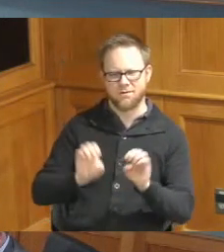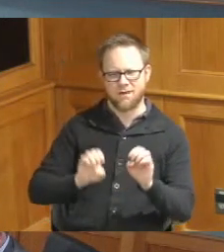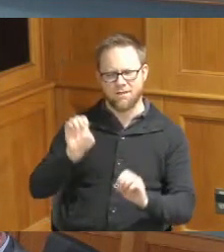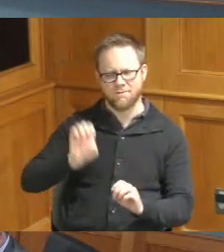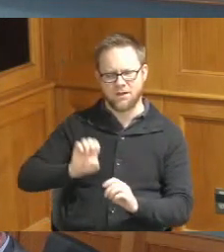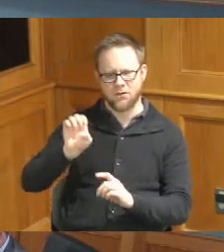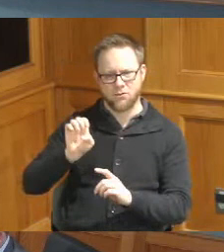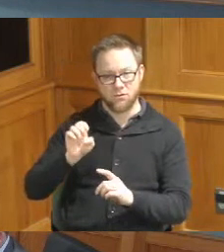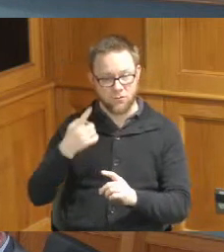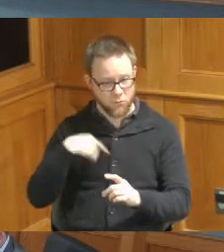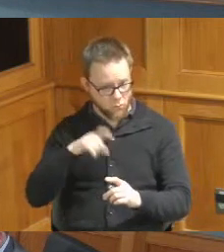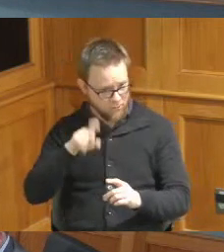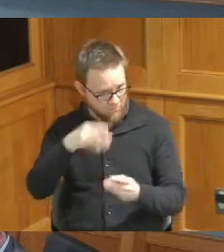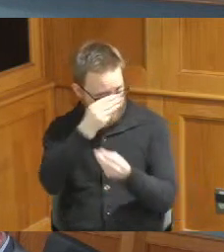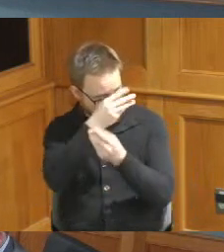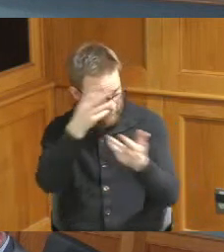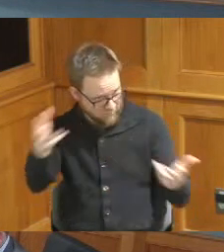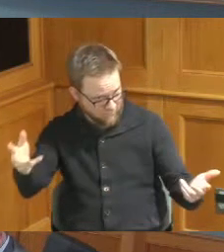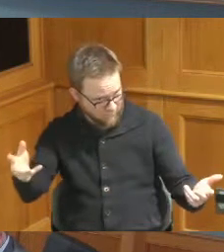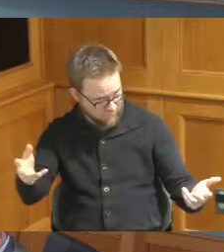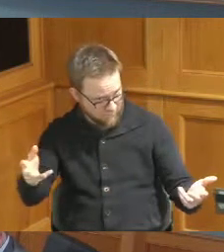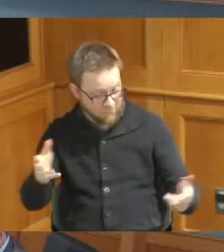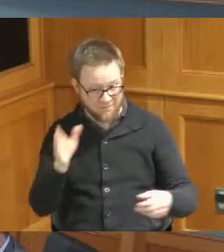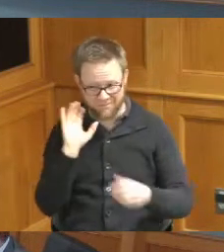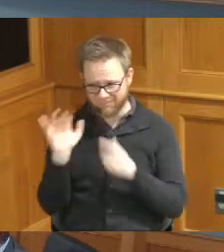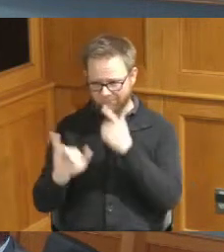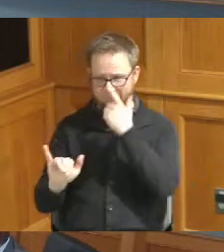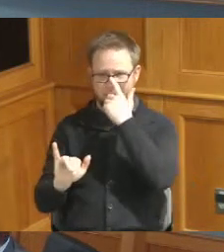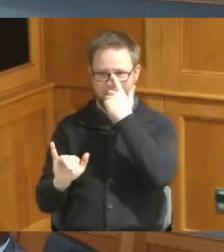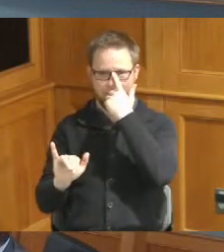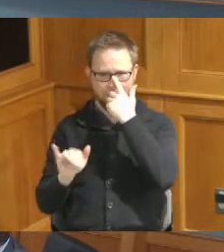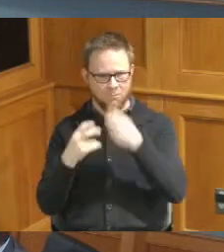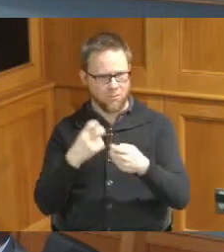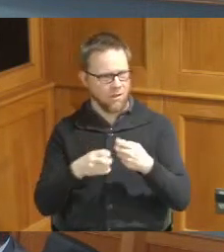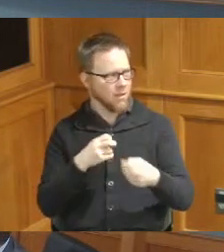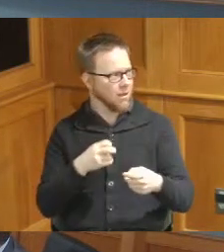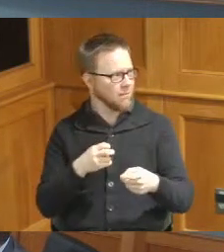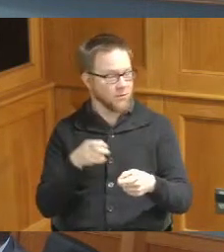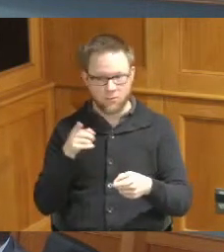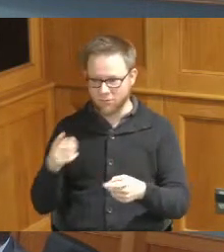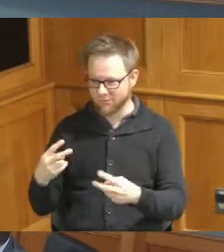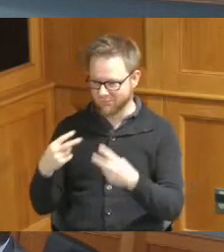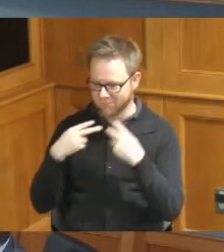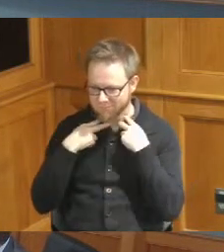if we need to let people know what seems to be the problem you got caught today we were